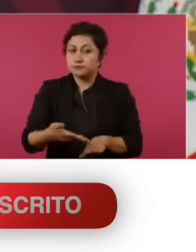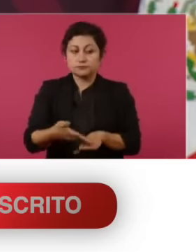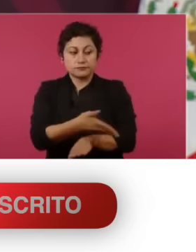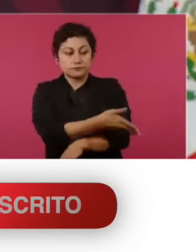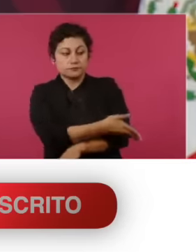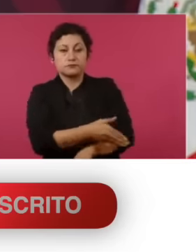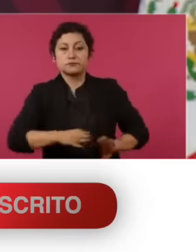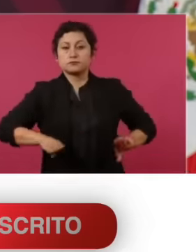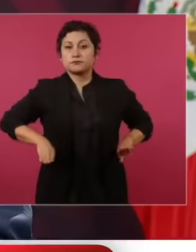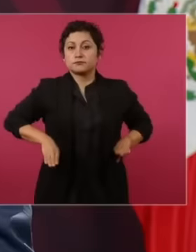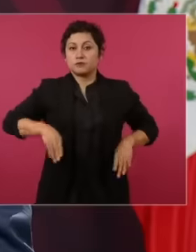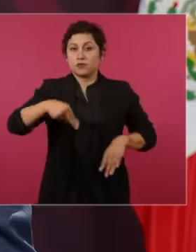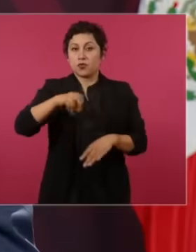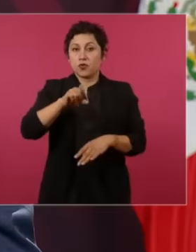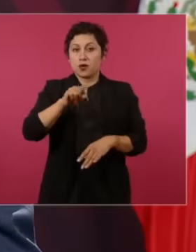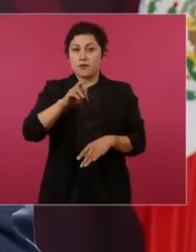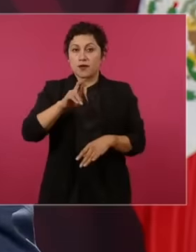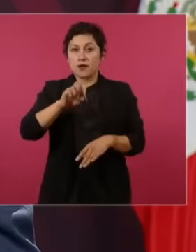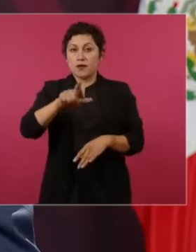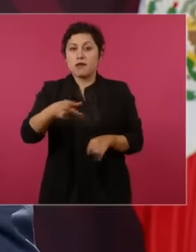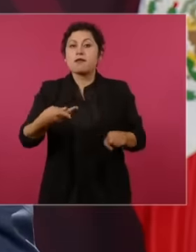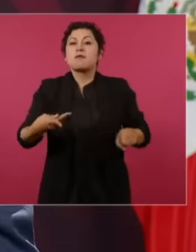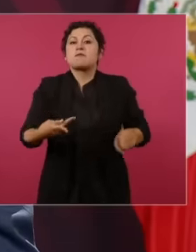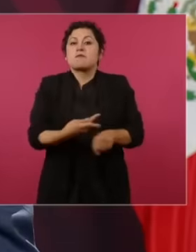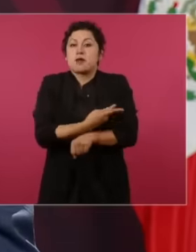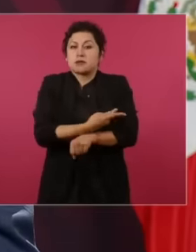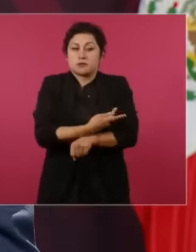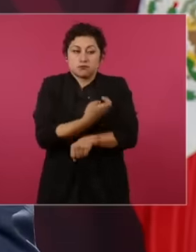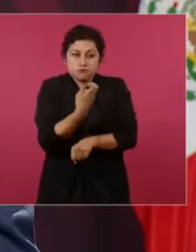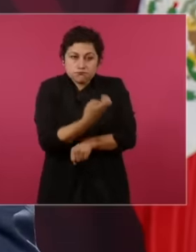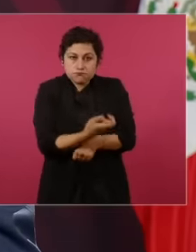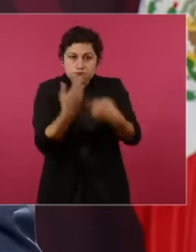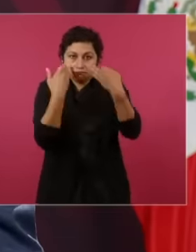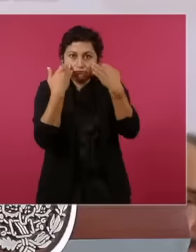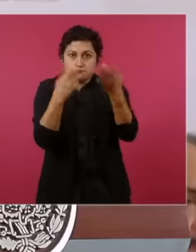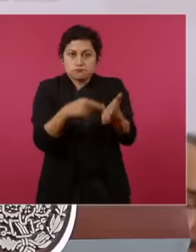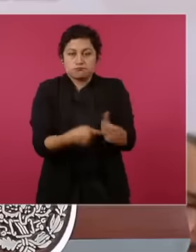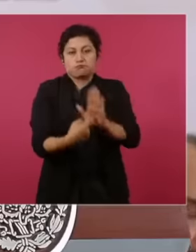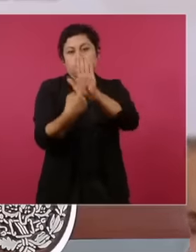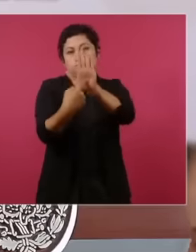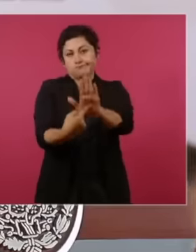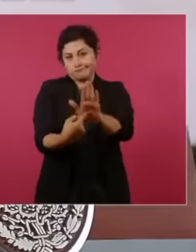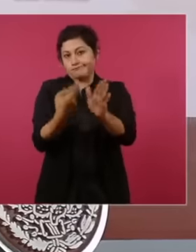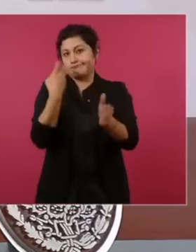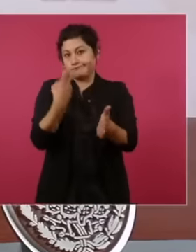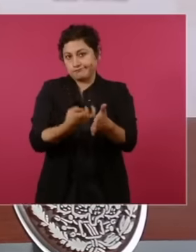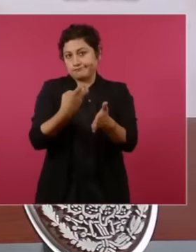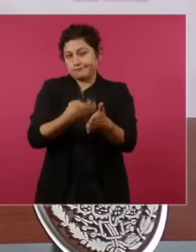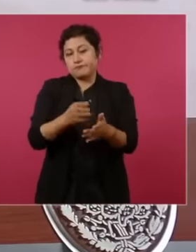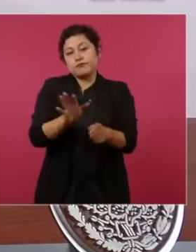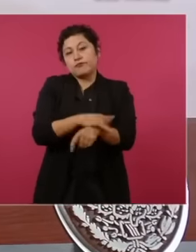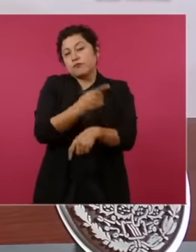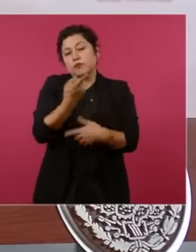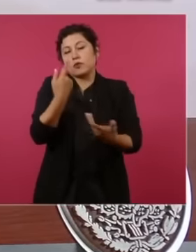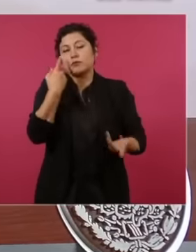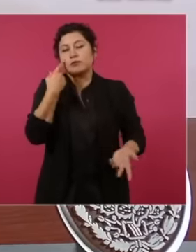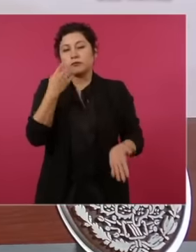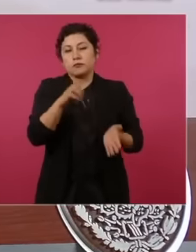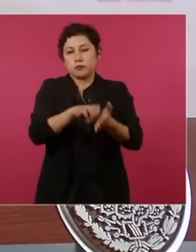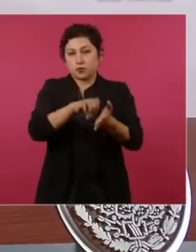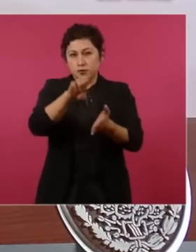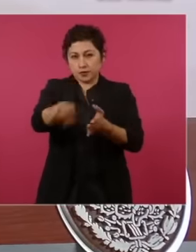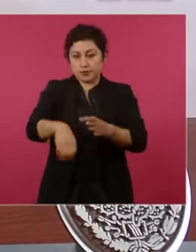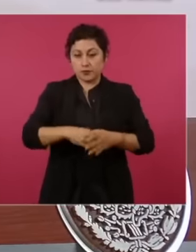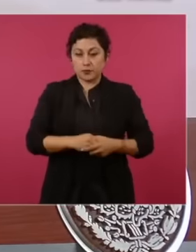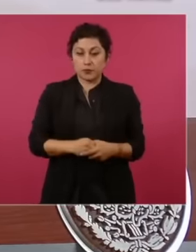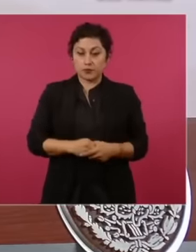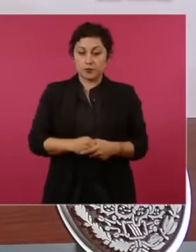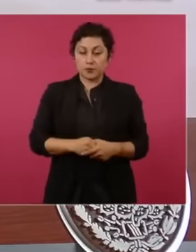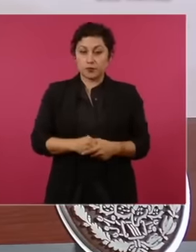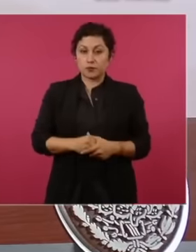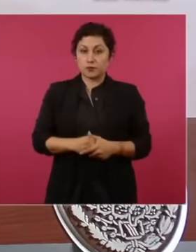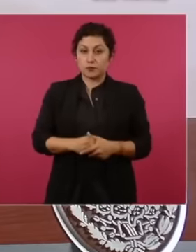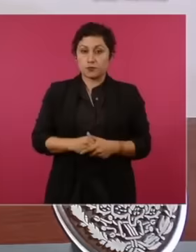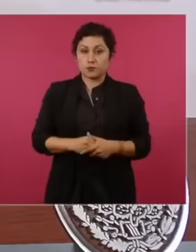neoliberal period because it is very difficult for a writer like Aguilar camín